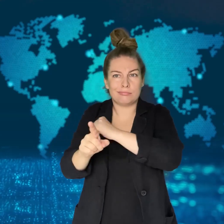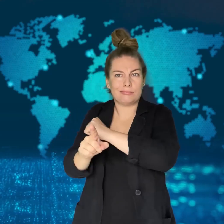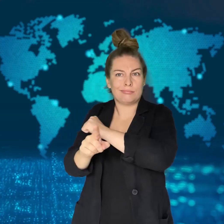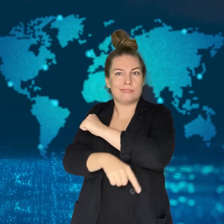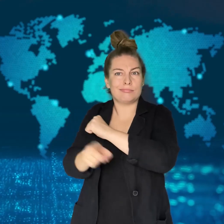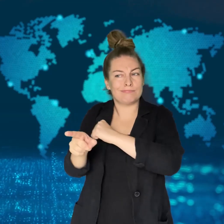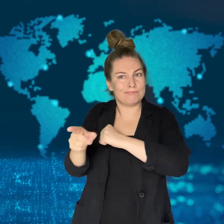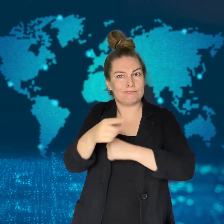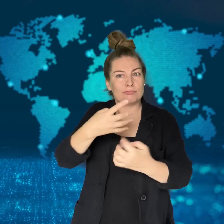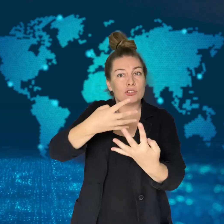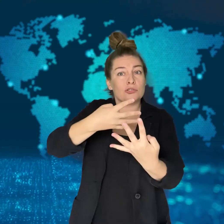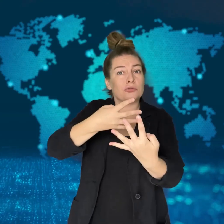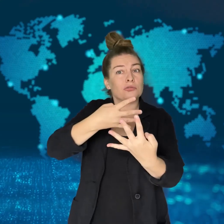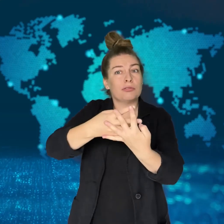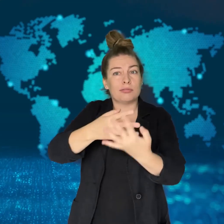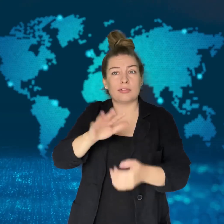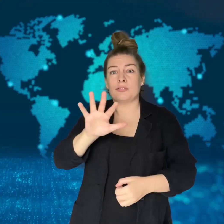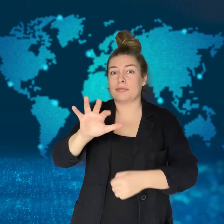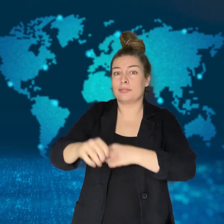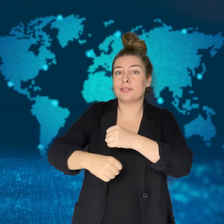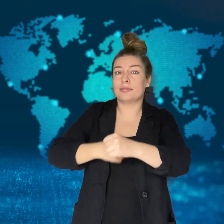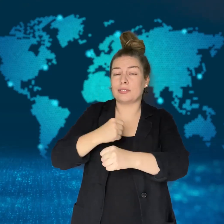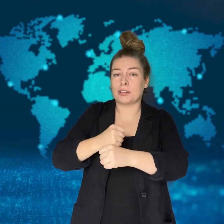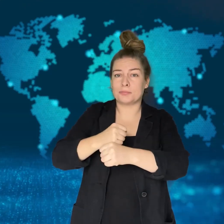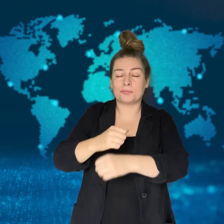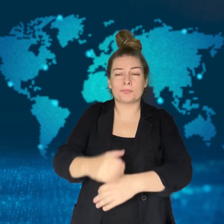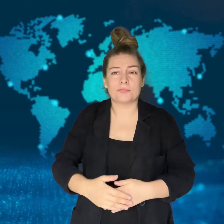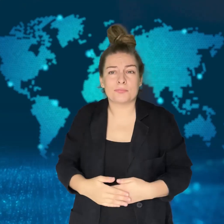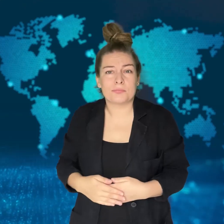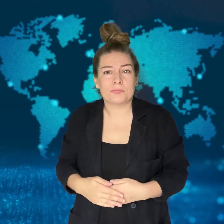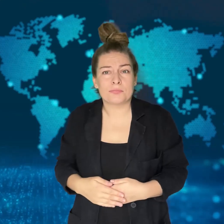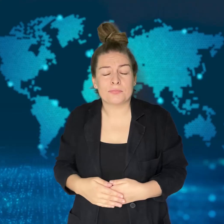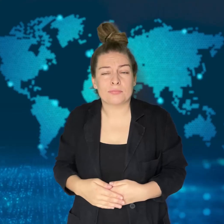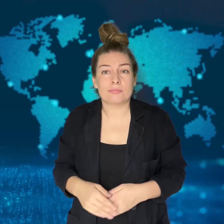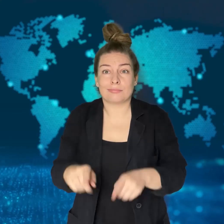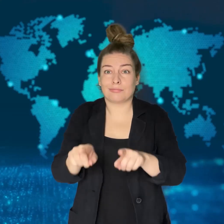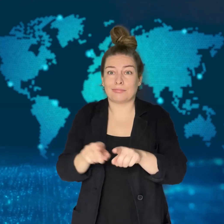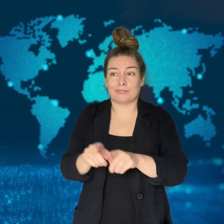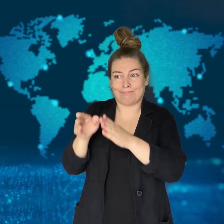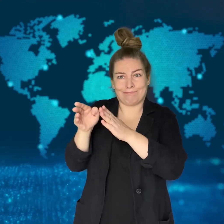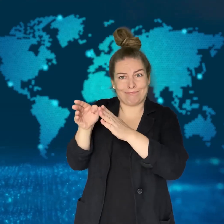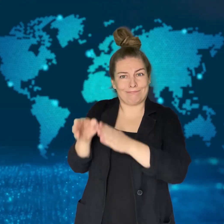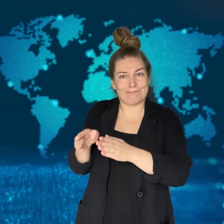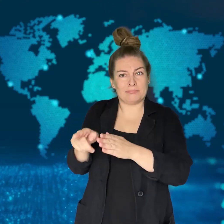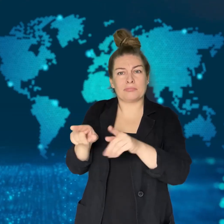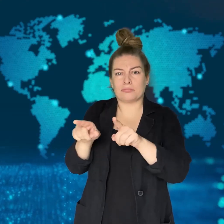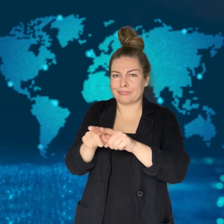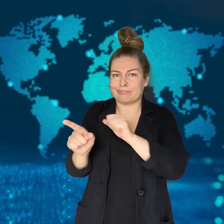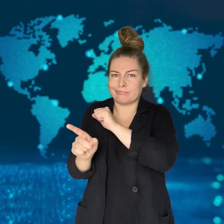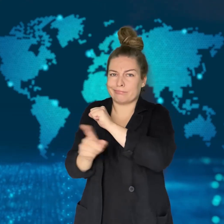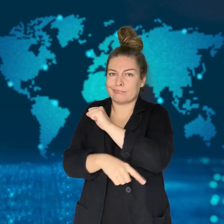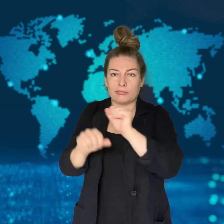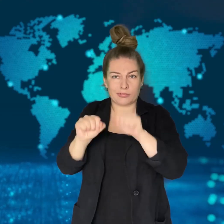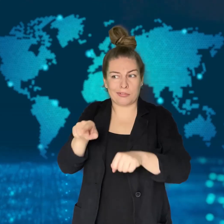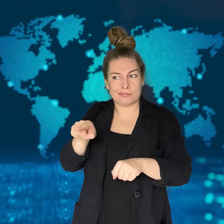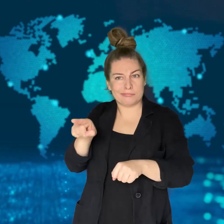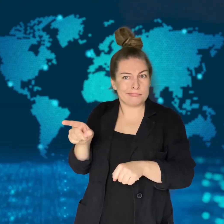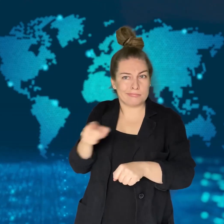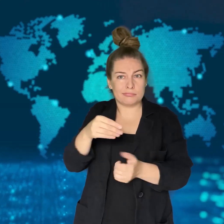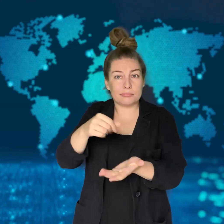these crimes will increase to seven years regardless of the intention.